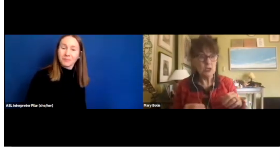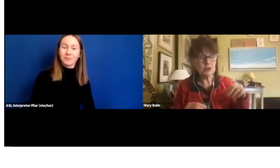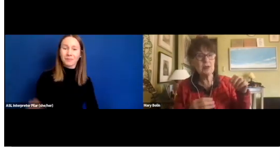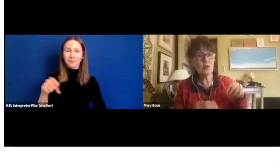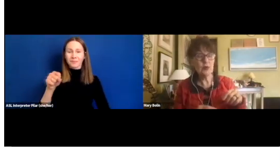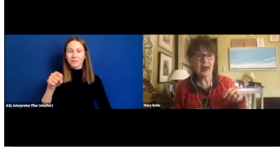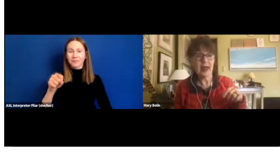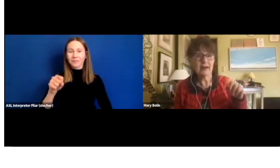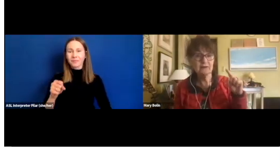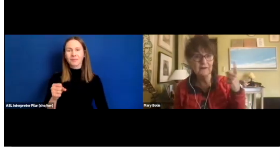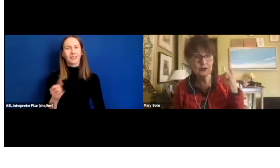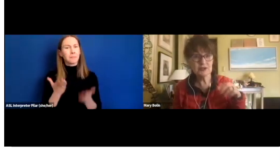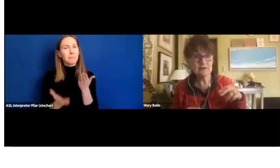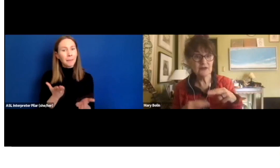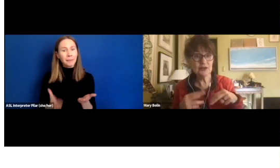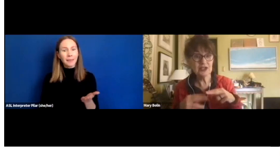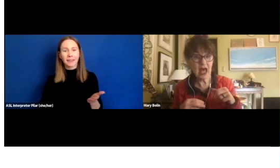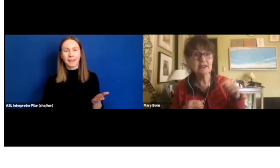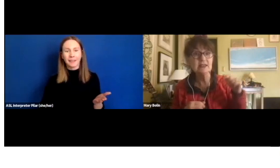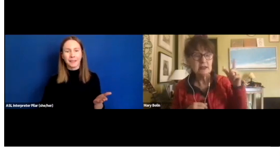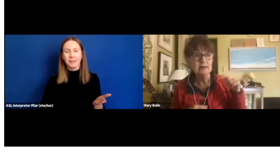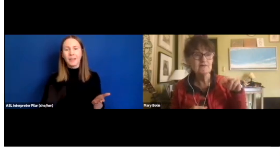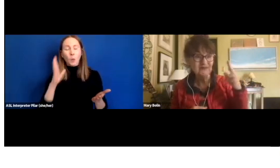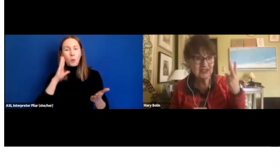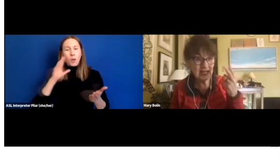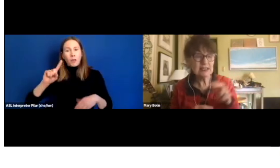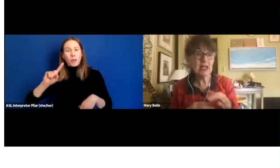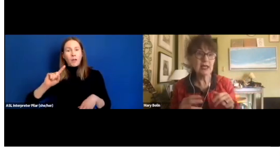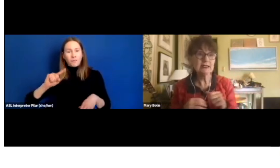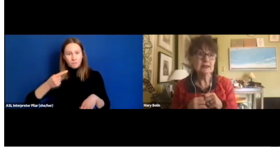Yes. So, maybe we'll have the first slide, second slide,